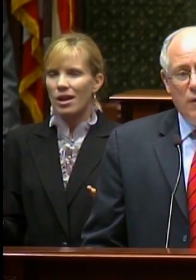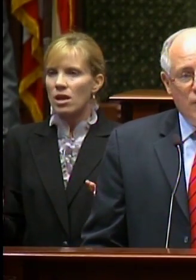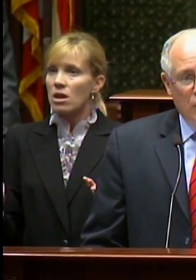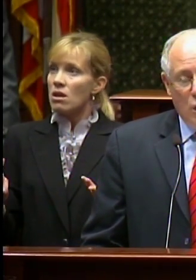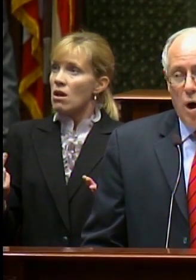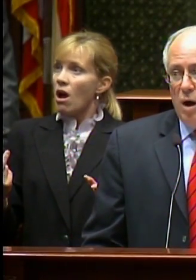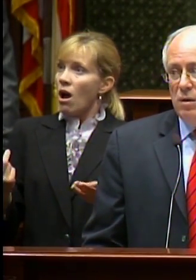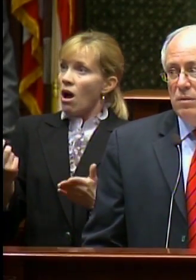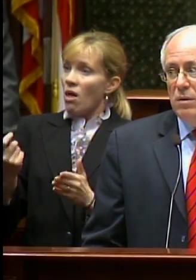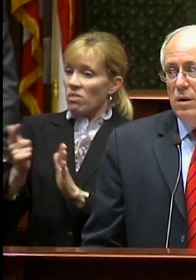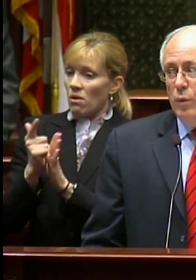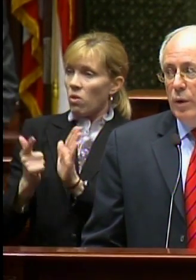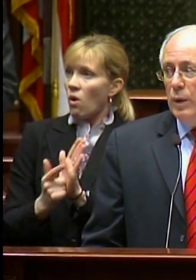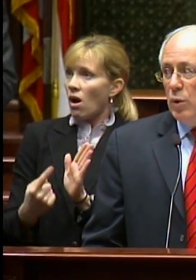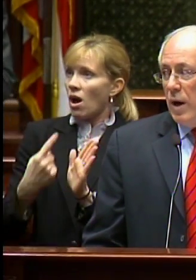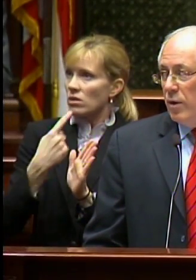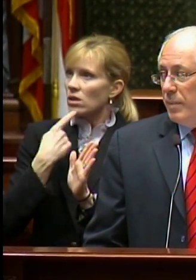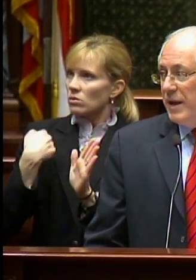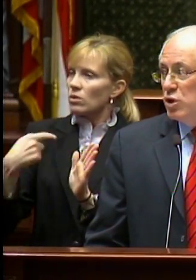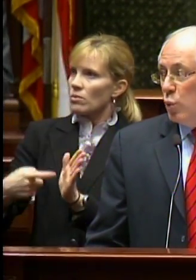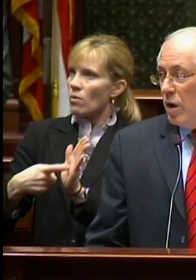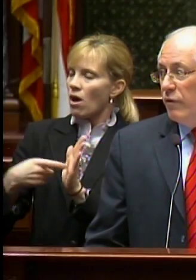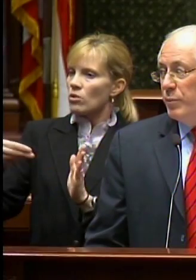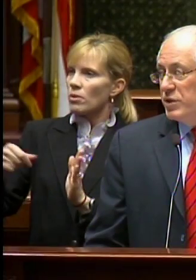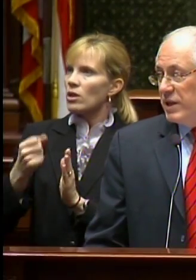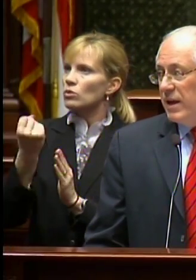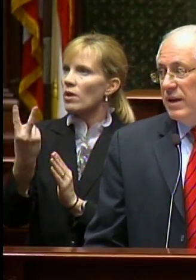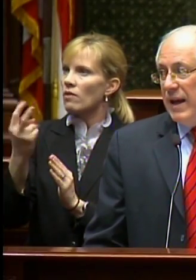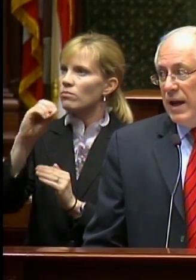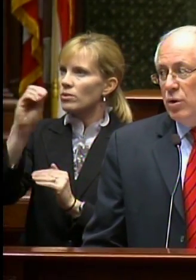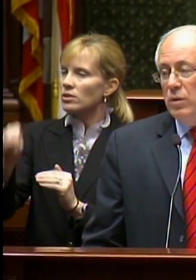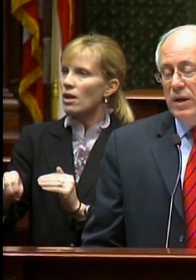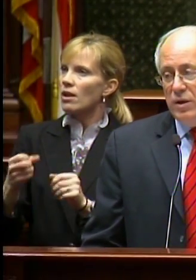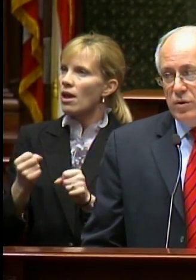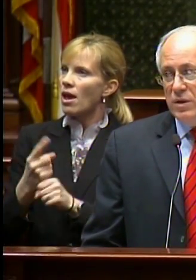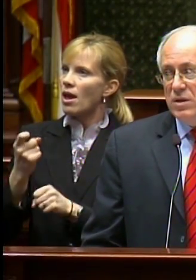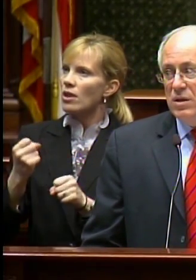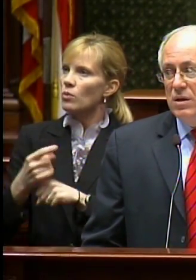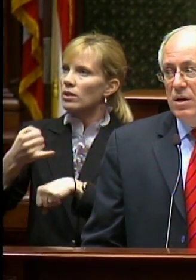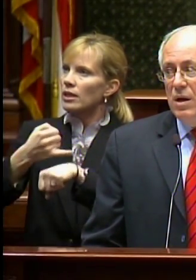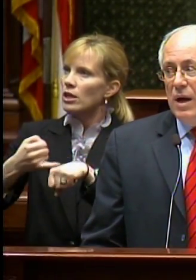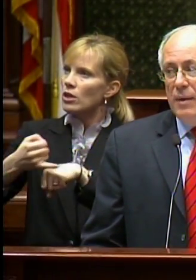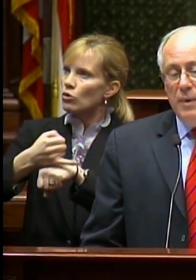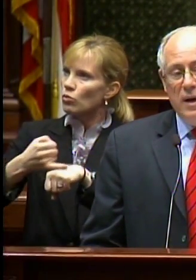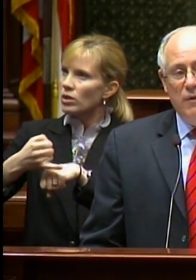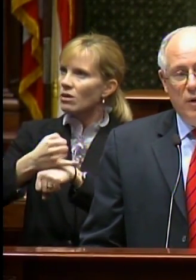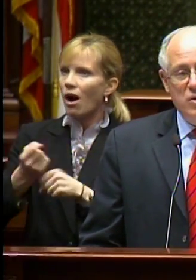And under the law, we are required to pay 12 percent annual interest on many of those